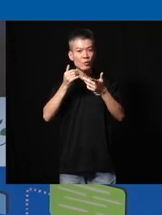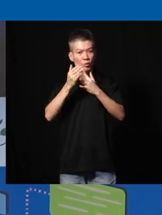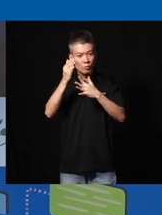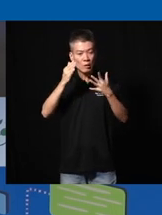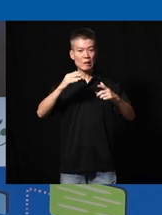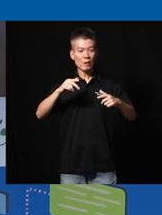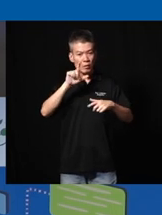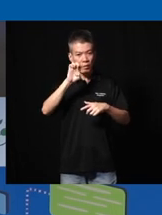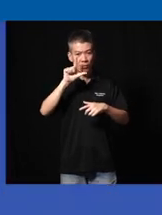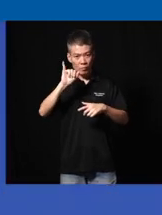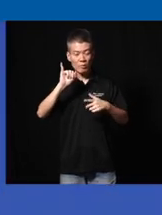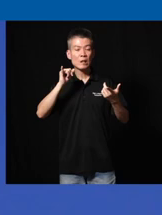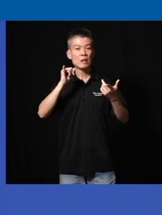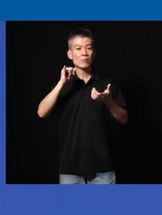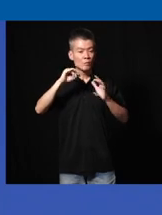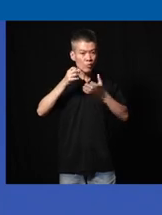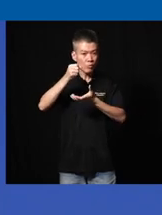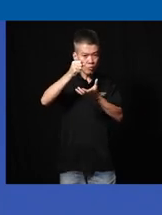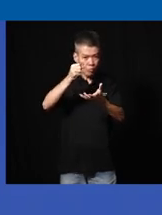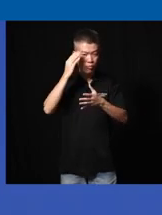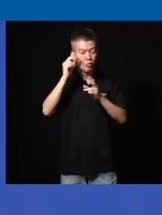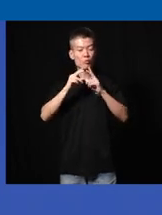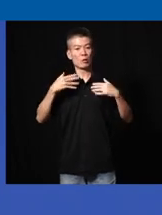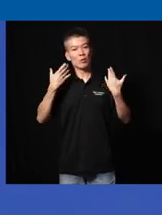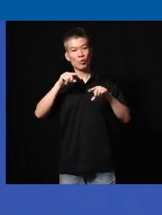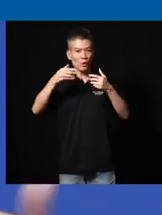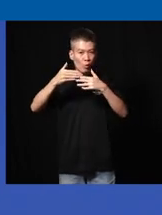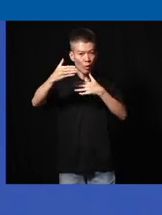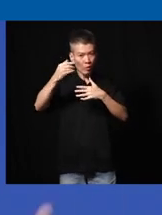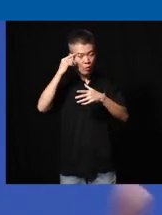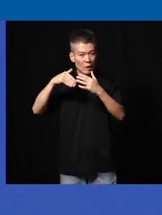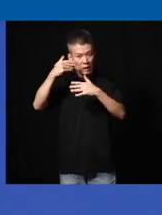gr so I'm really glad that you know has gone way ahead looking at the next phase and next phas and